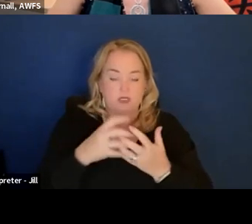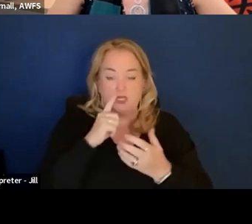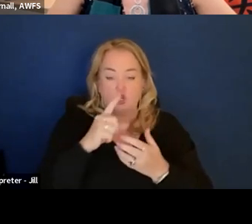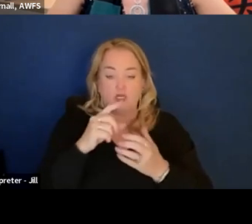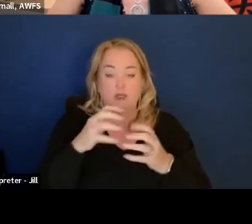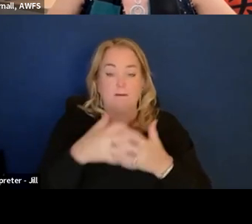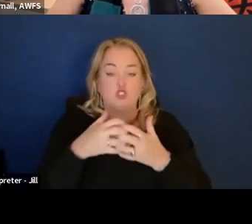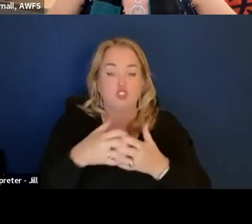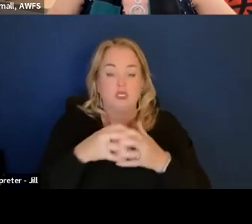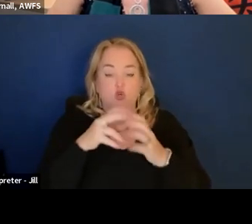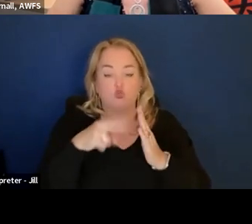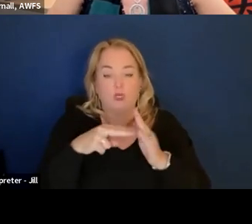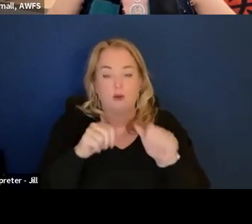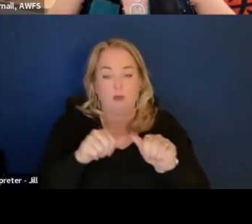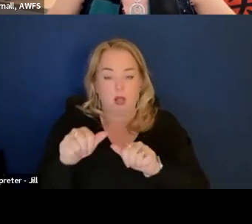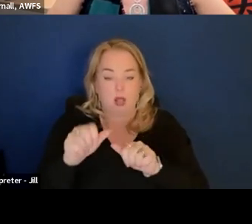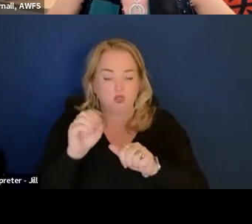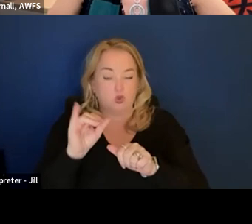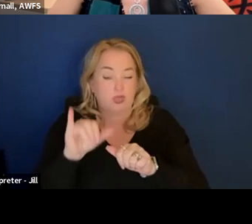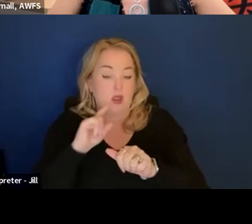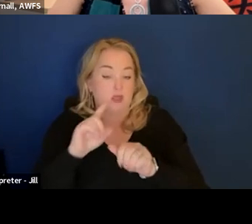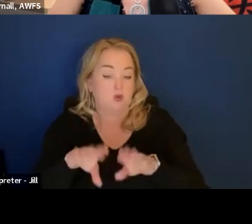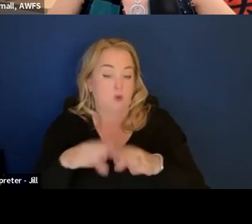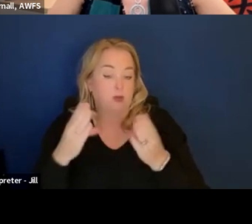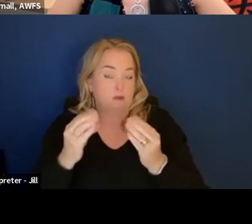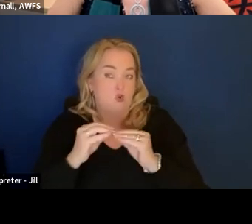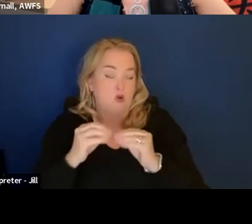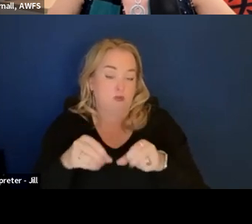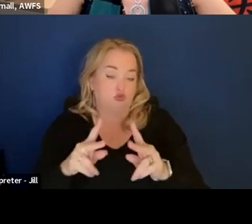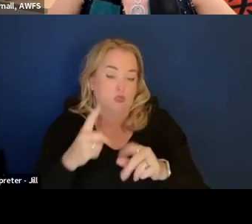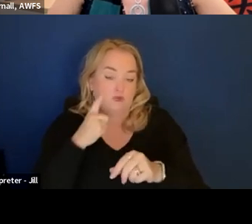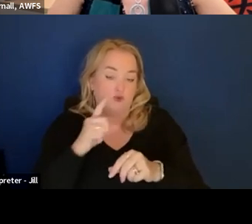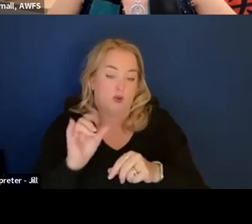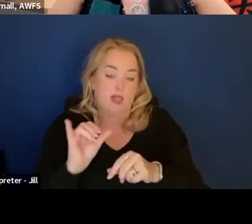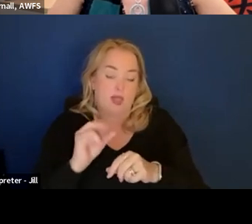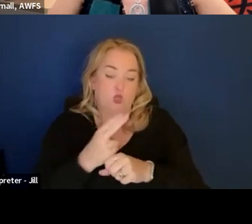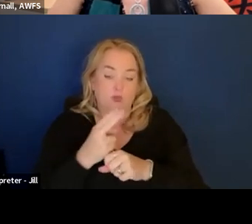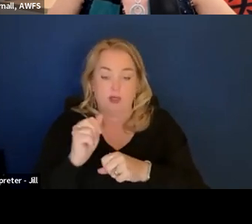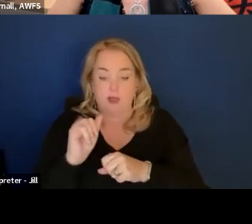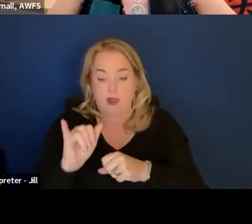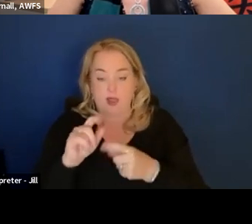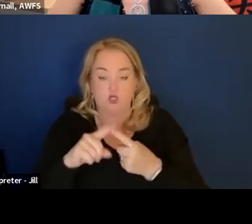So that opens up some opportunities in terms of using AI to look at a document